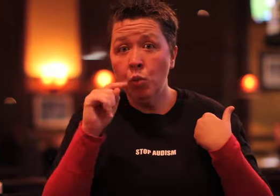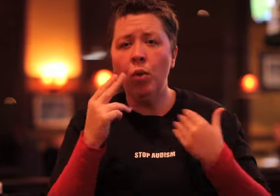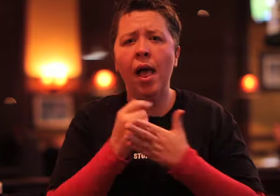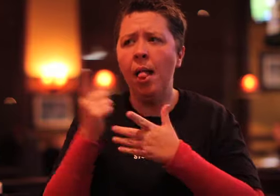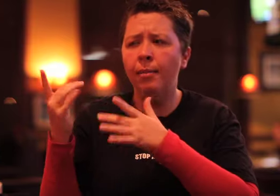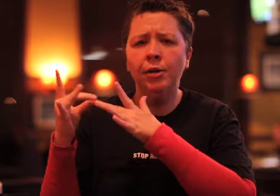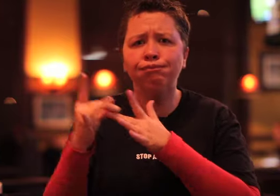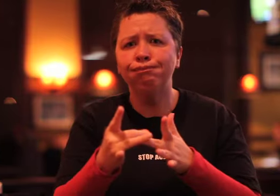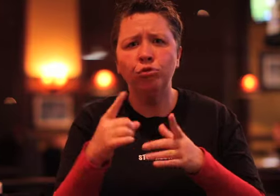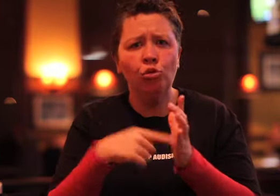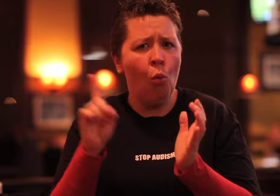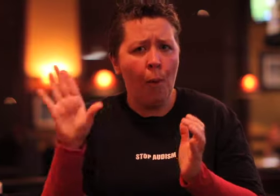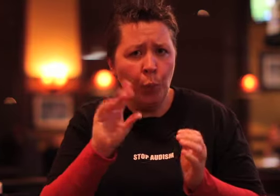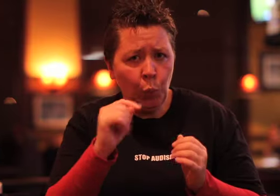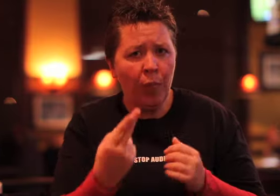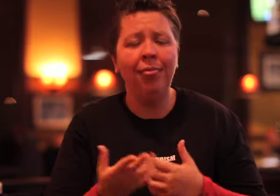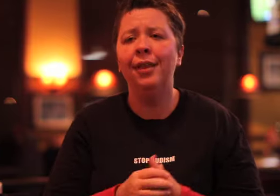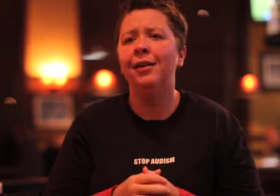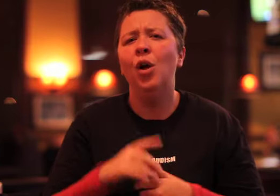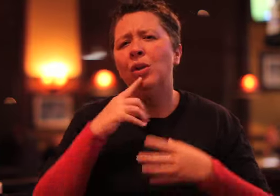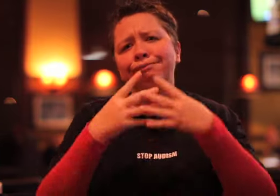guide sponsors to their booths, and help with clean up (and more!).